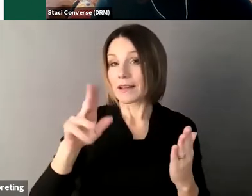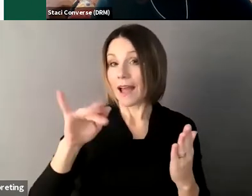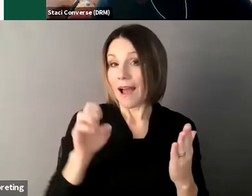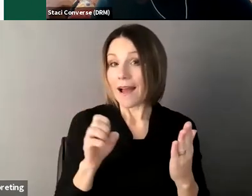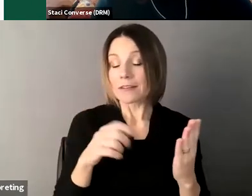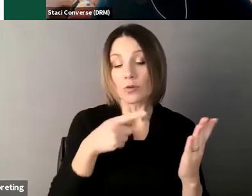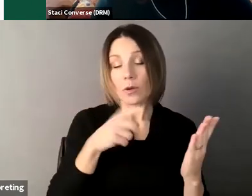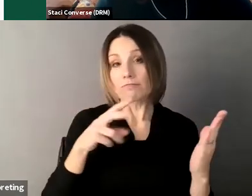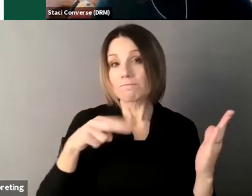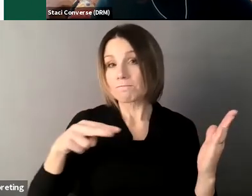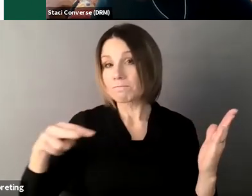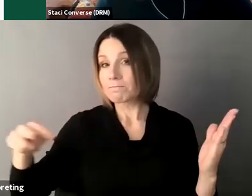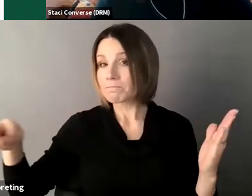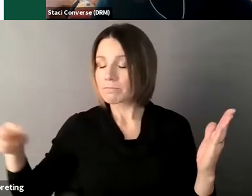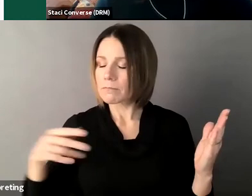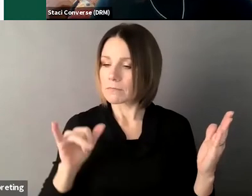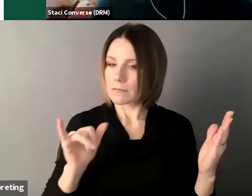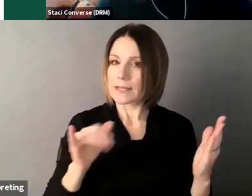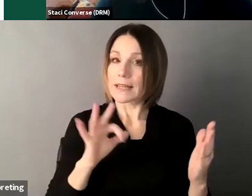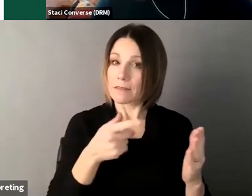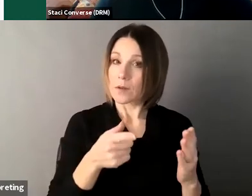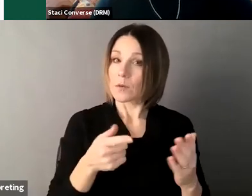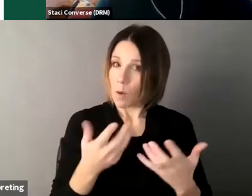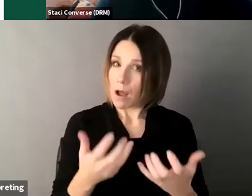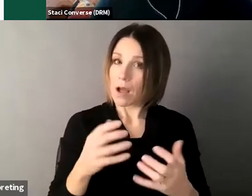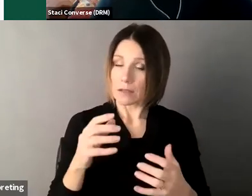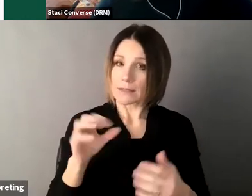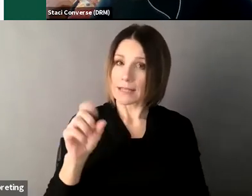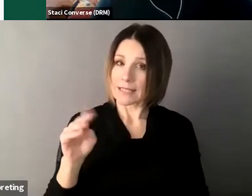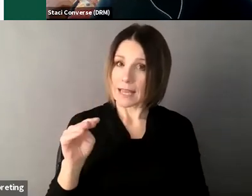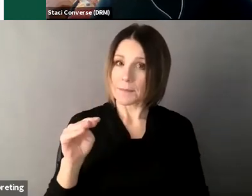supported decision-making looking at the options there's some worksheets that we're going to talk